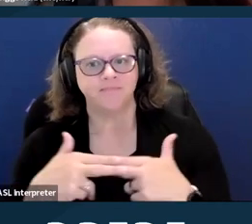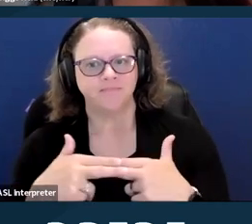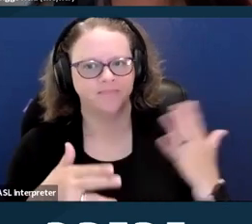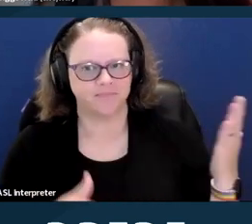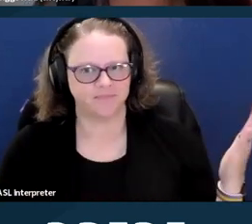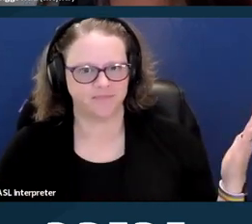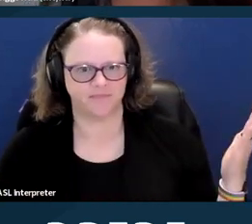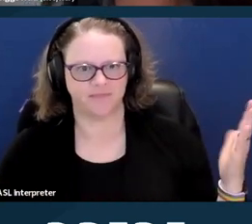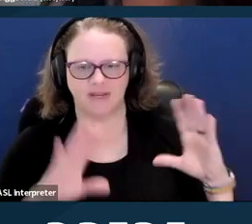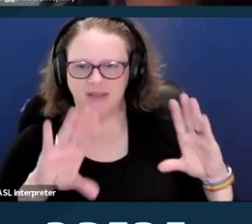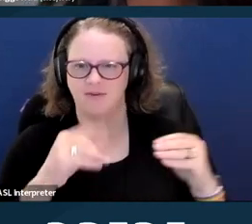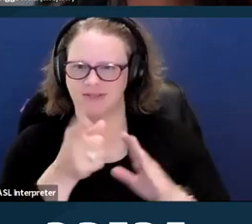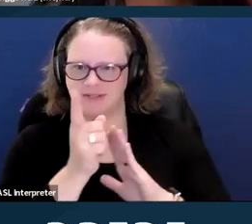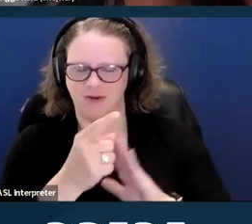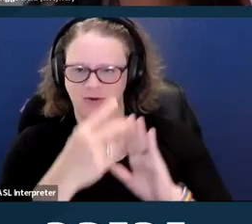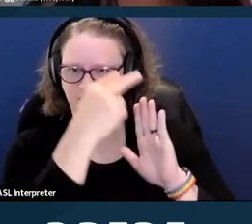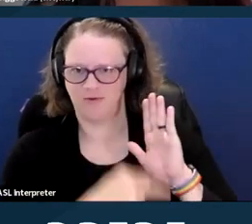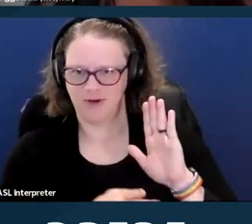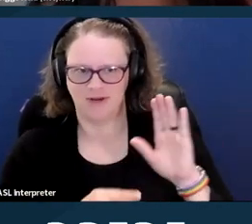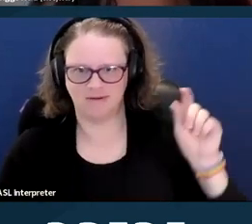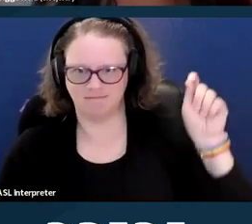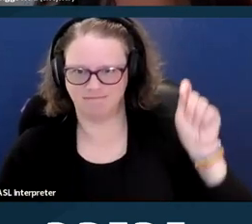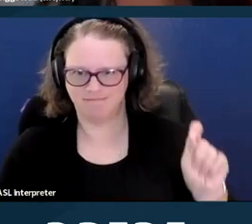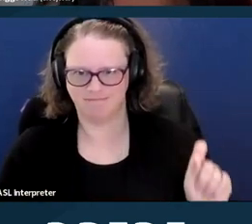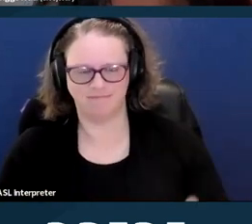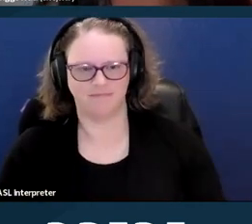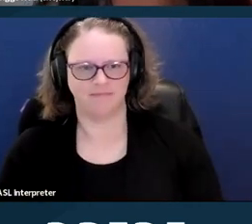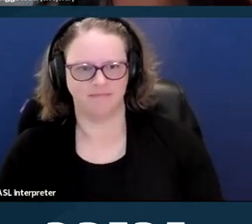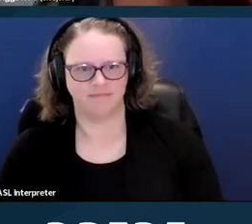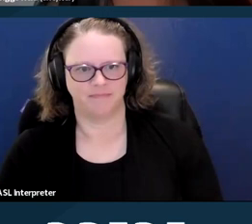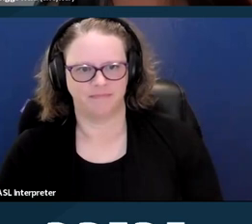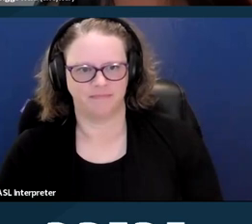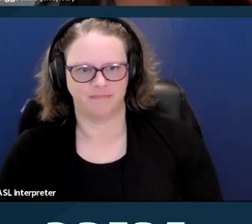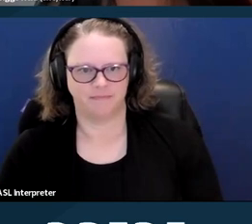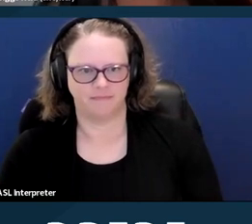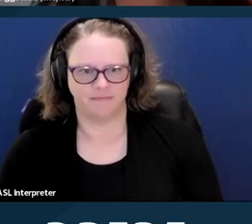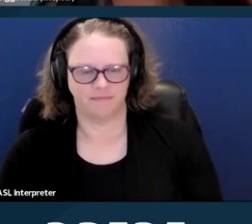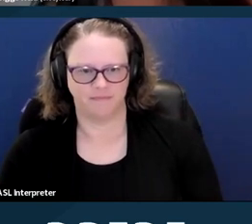I'll give people a second to read through some of the bullet points and then we'll go over some terminology.